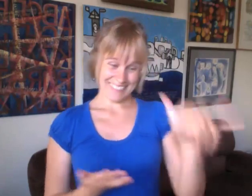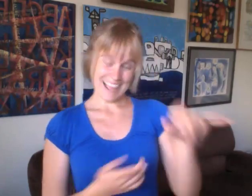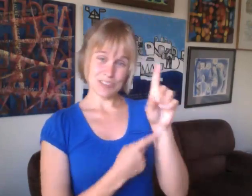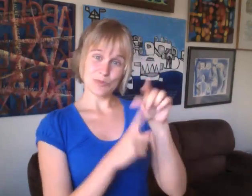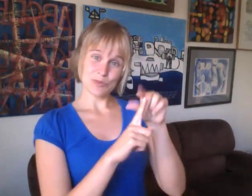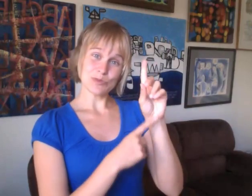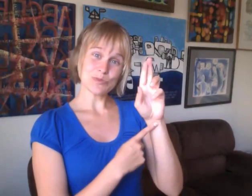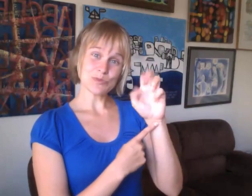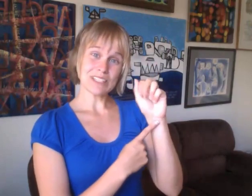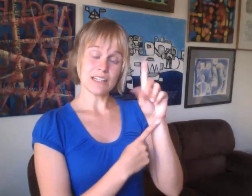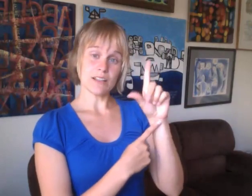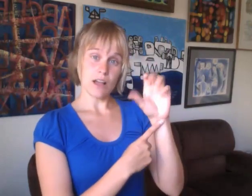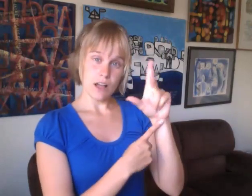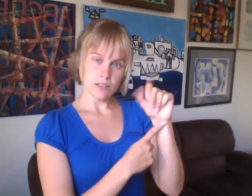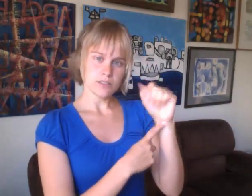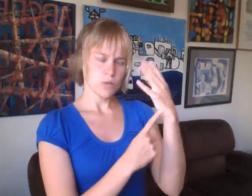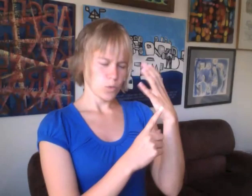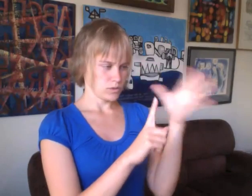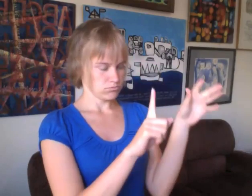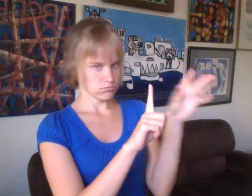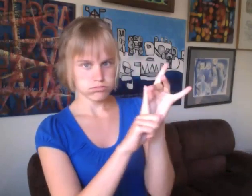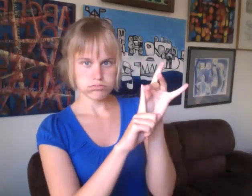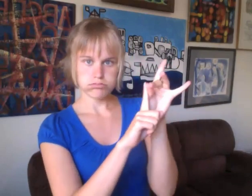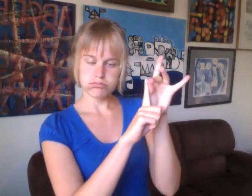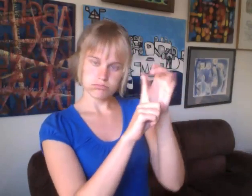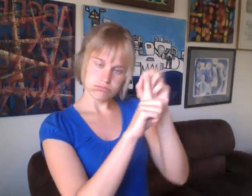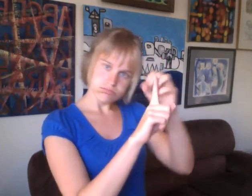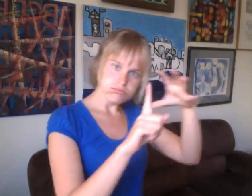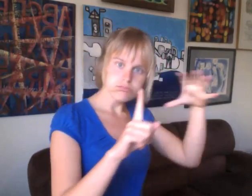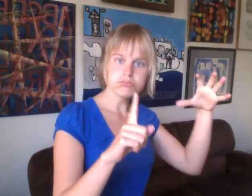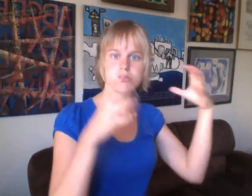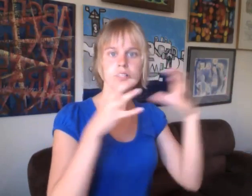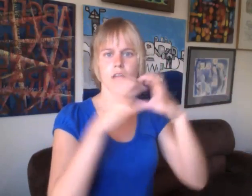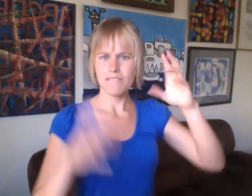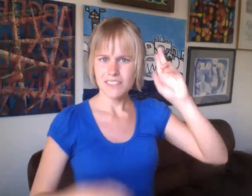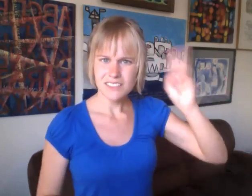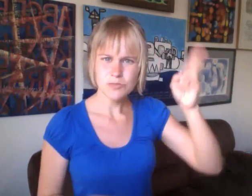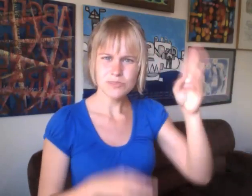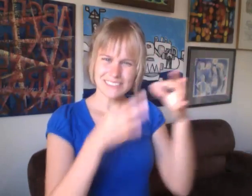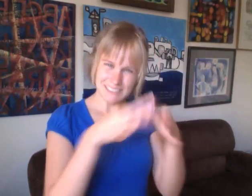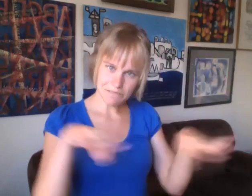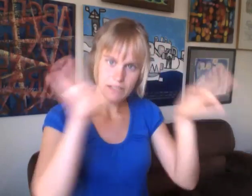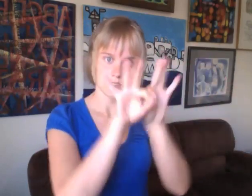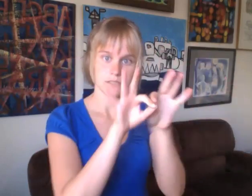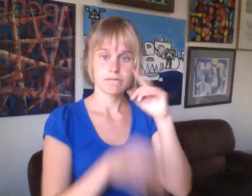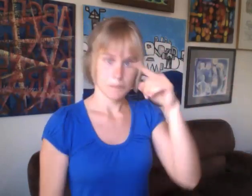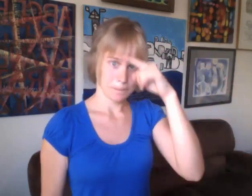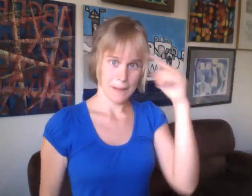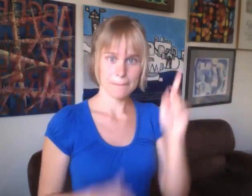Dreadlocks carry a historical and cultural meaning for Black people.